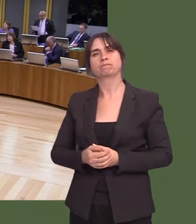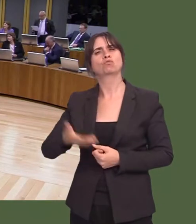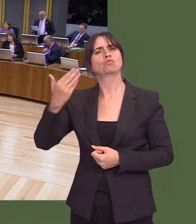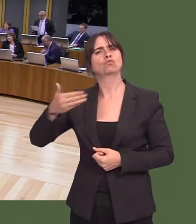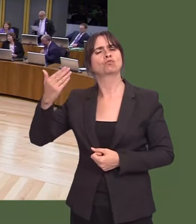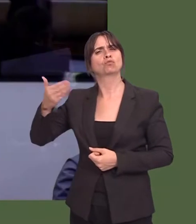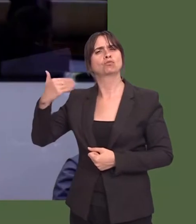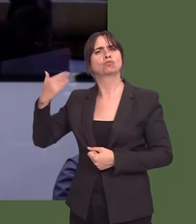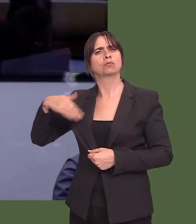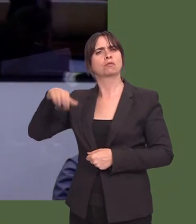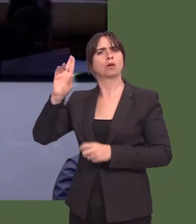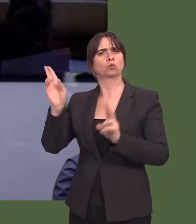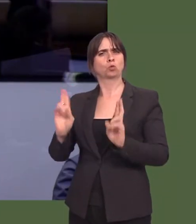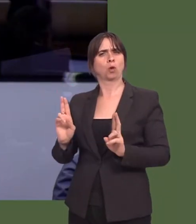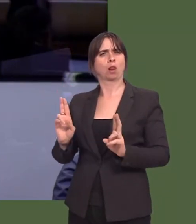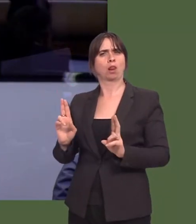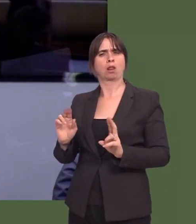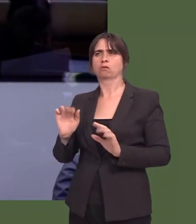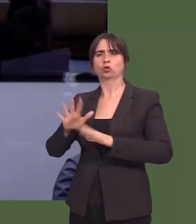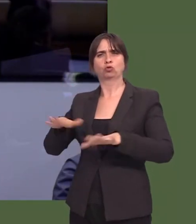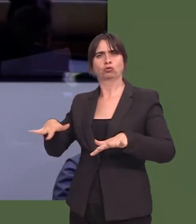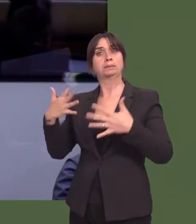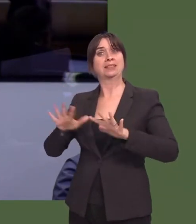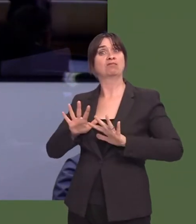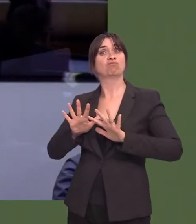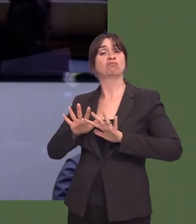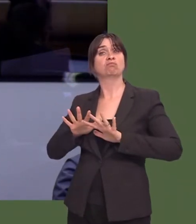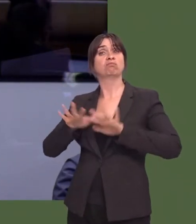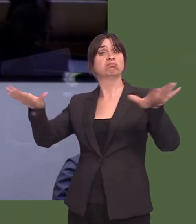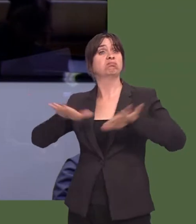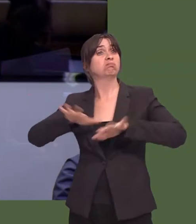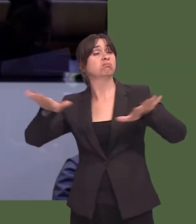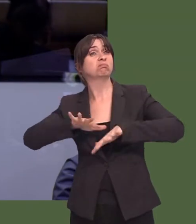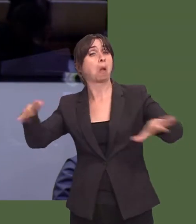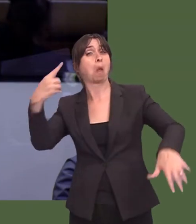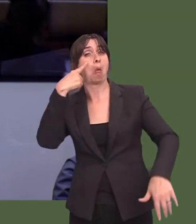secondary school pupils were sent on placements to experience the world of work, it was the